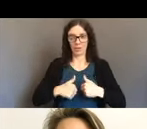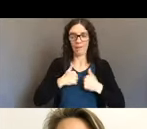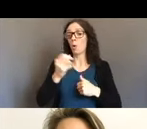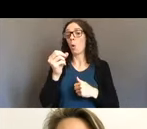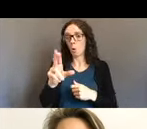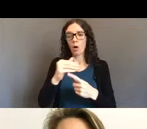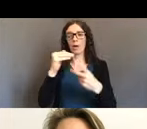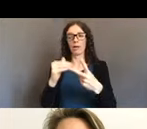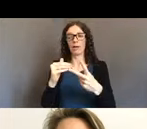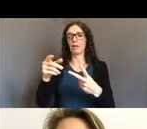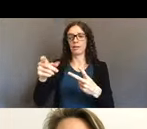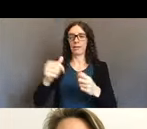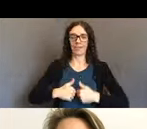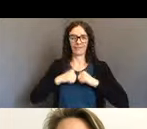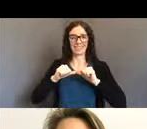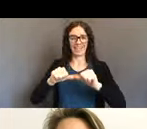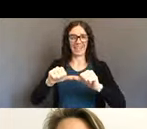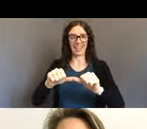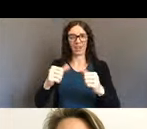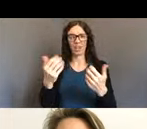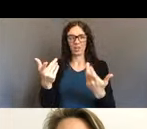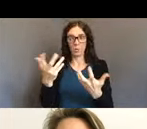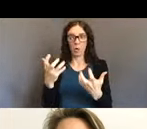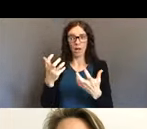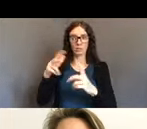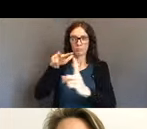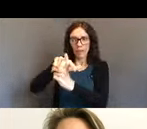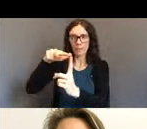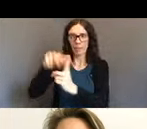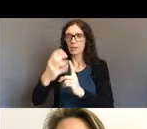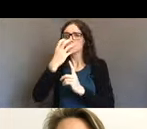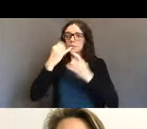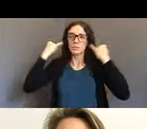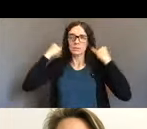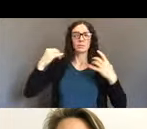also, the hospital must allow the person with the disability to have